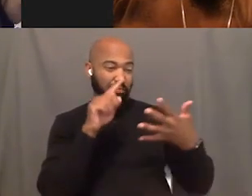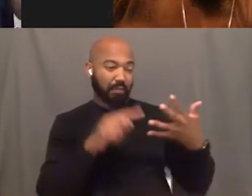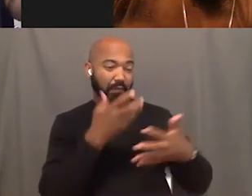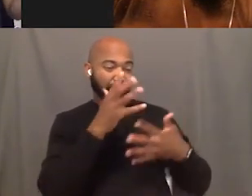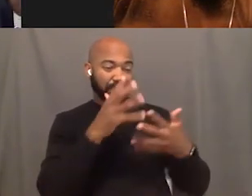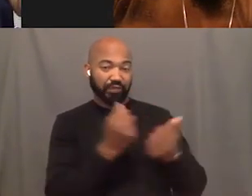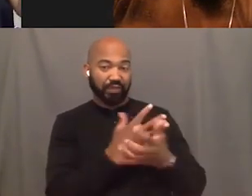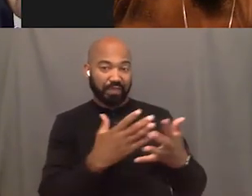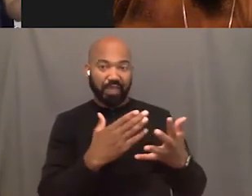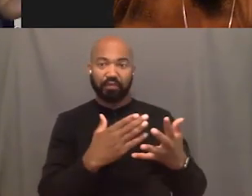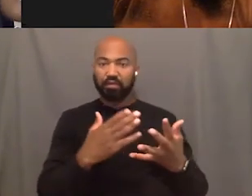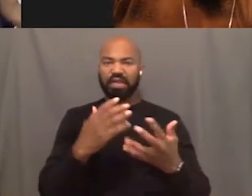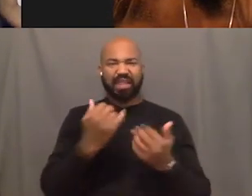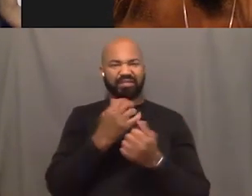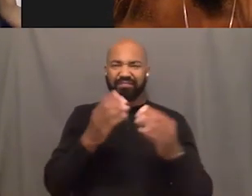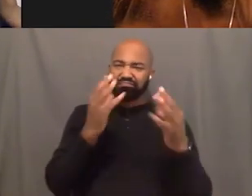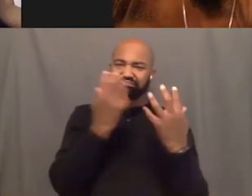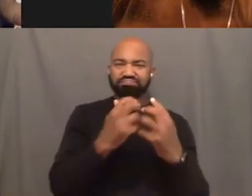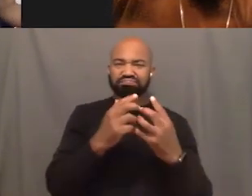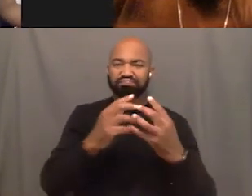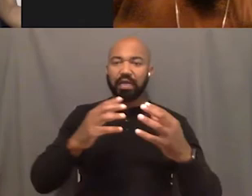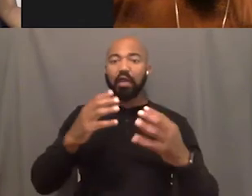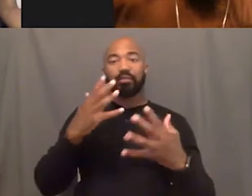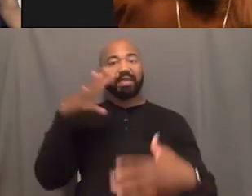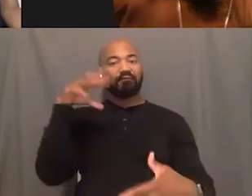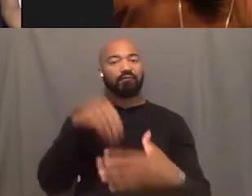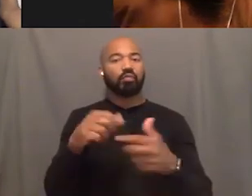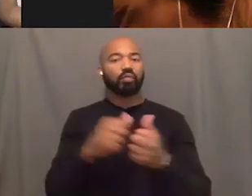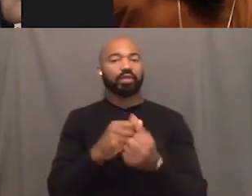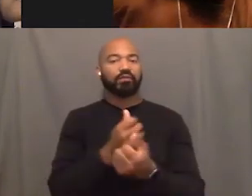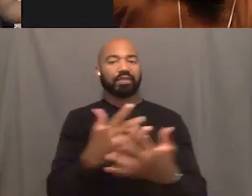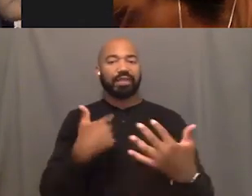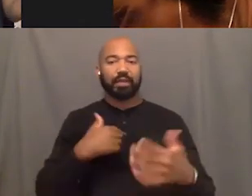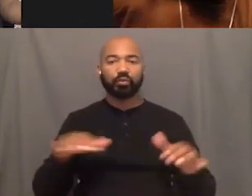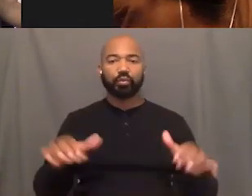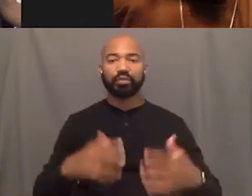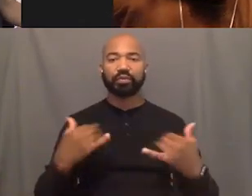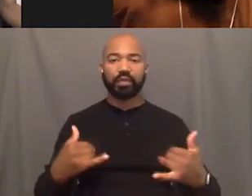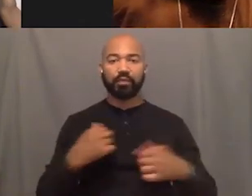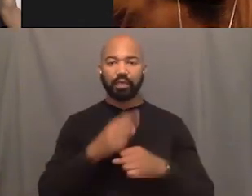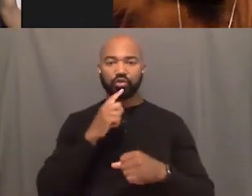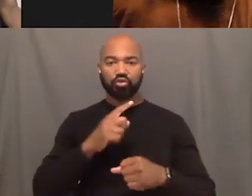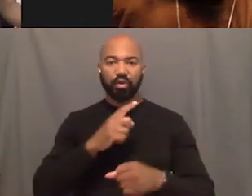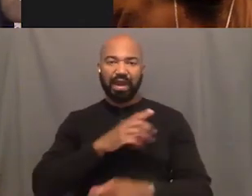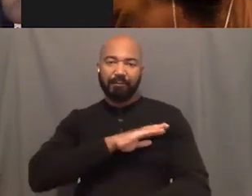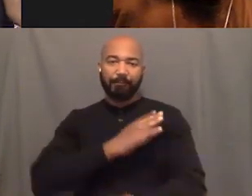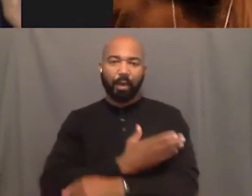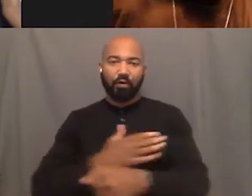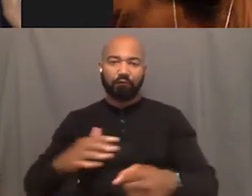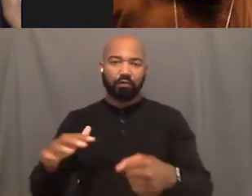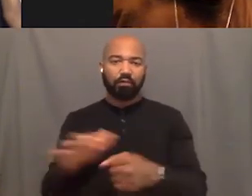and I'm just gonna be, I'm gonna be present in everything that I'm doing. So I wanna be powerful in those moments. I'm gonna be powerful in those meetings.